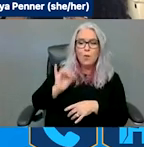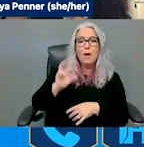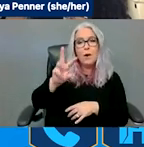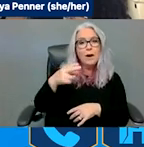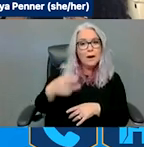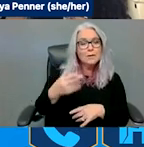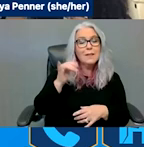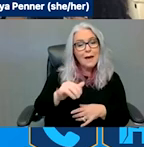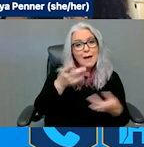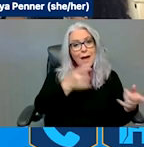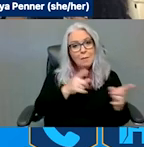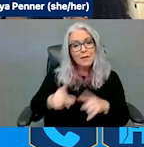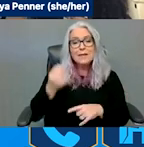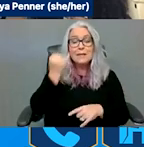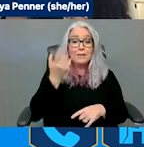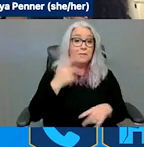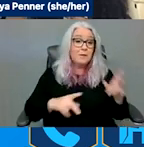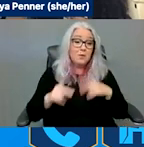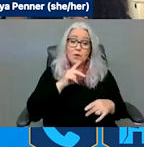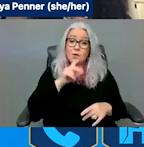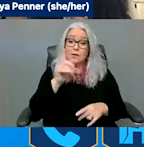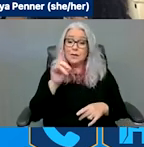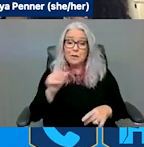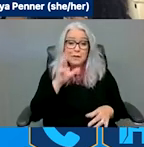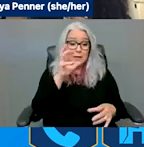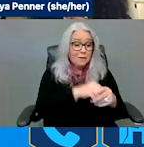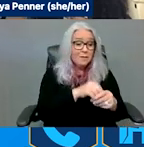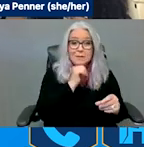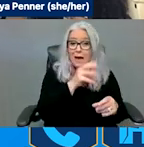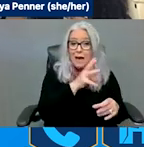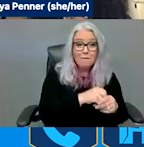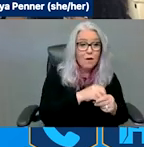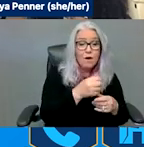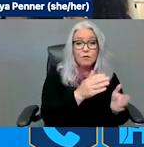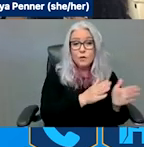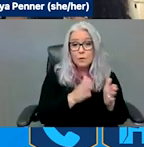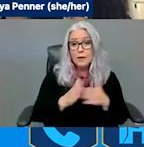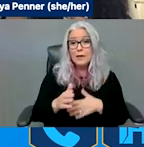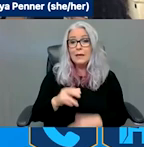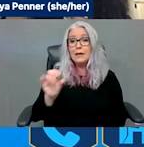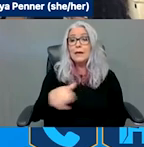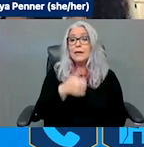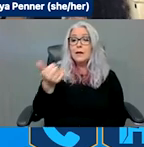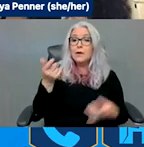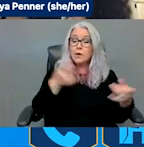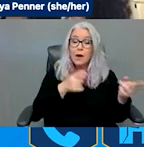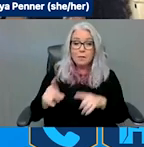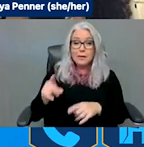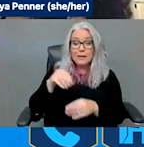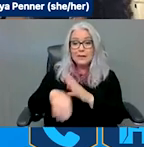Similarly, from another angle, in New York City, the New York